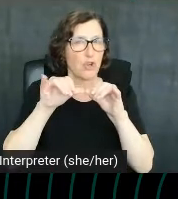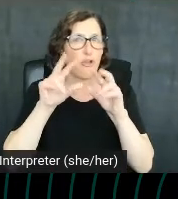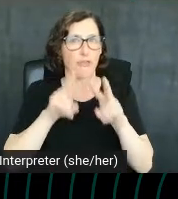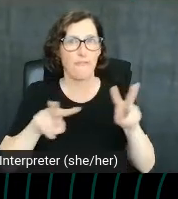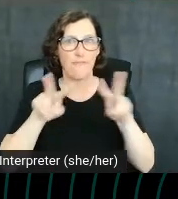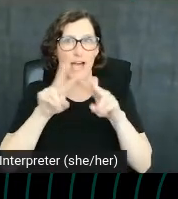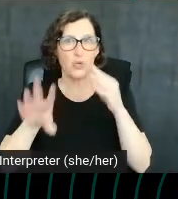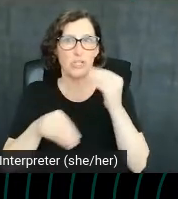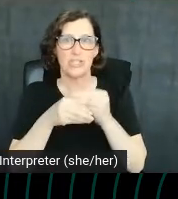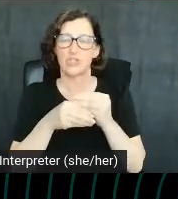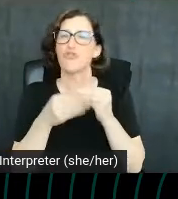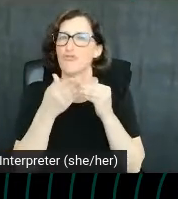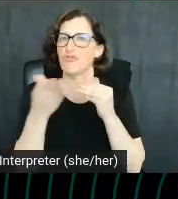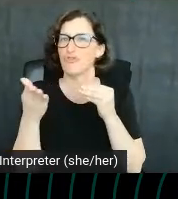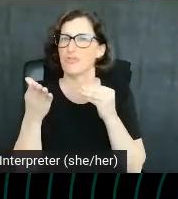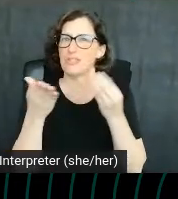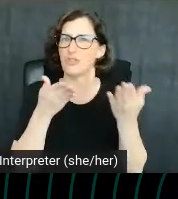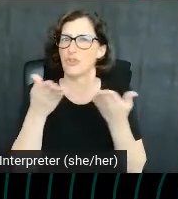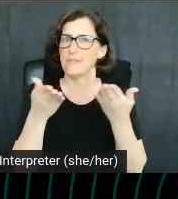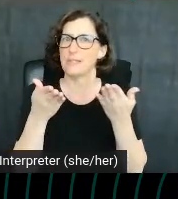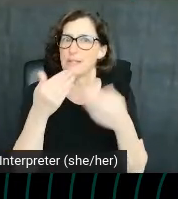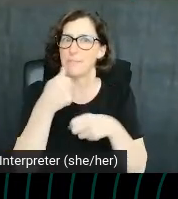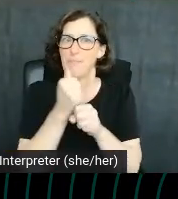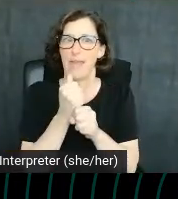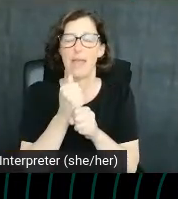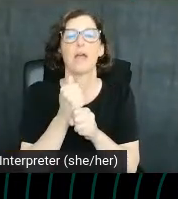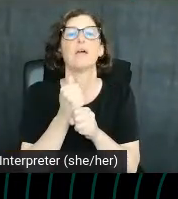Internet search is the most valued category of digital goods.